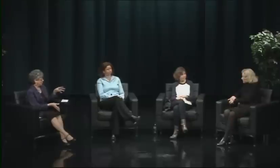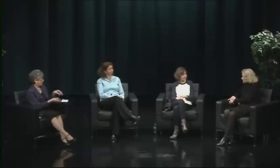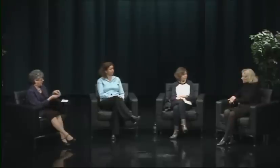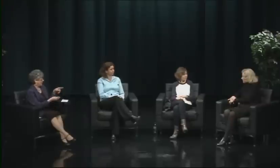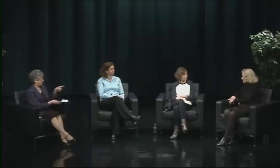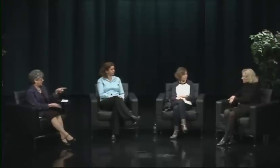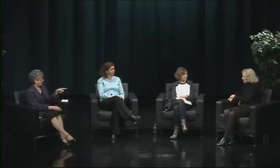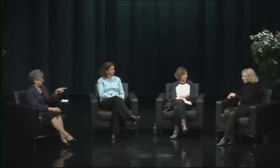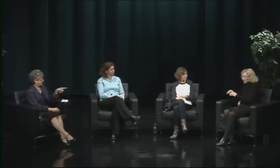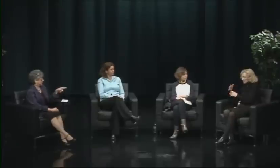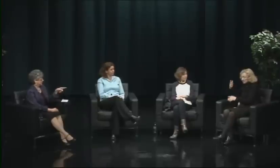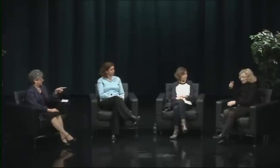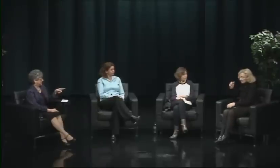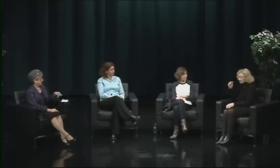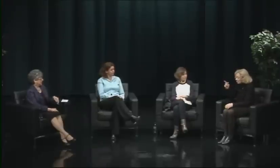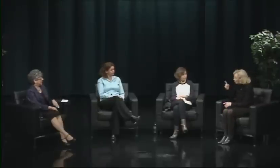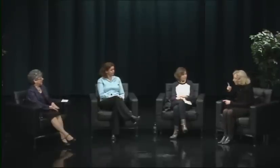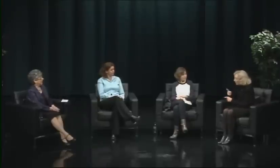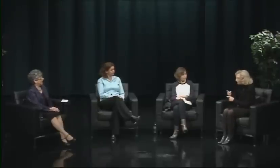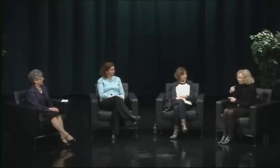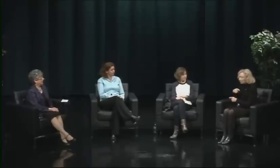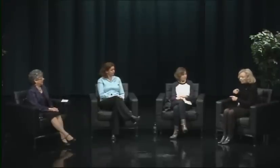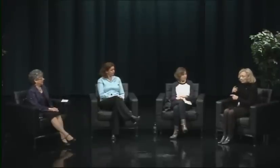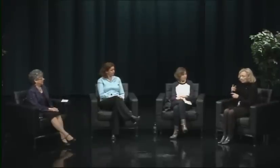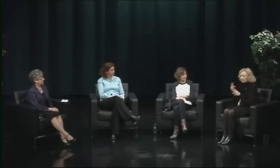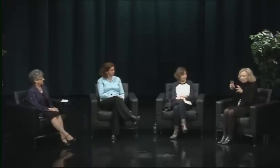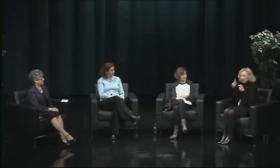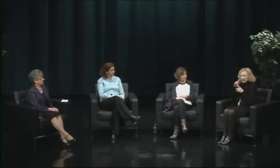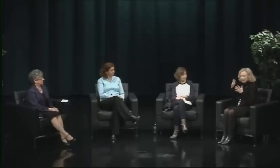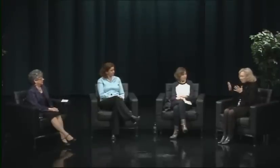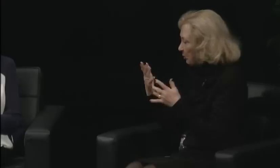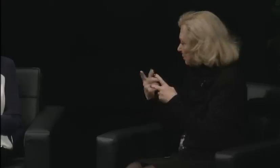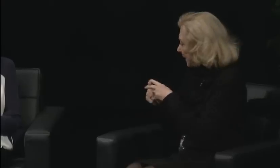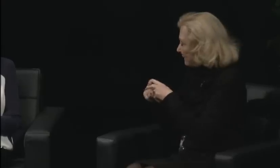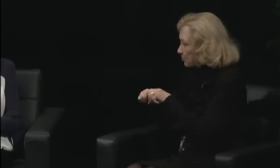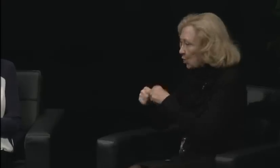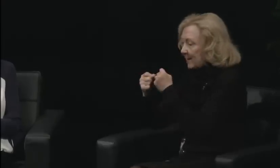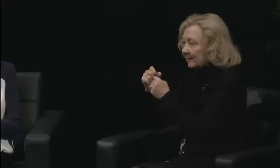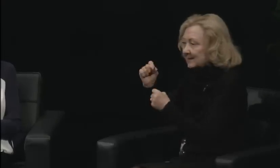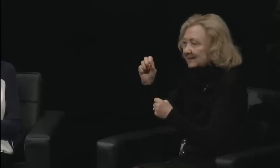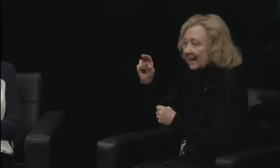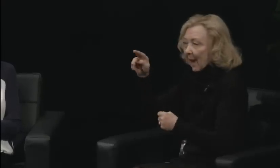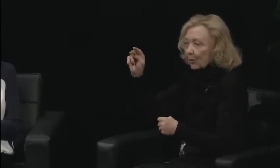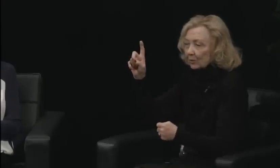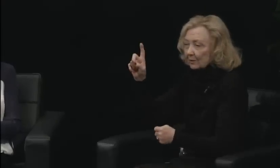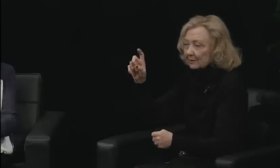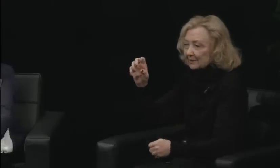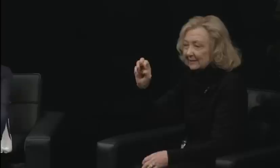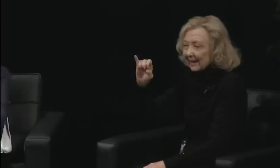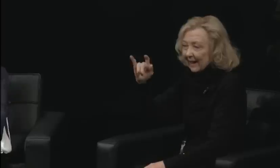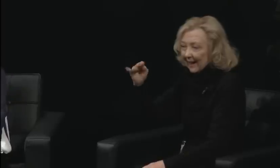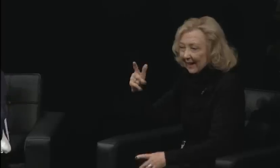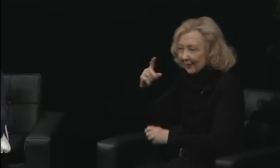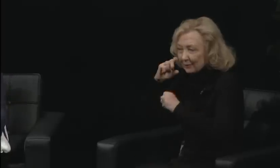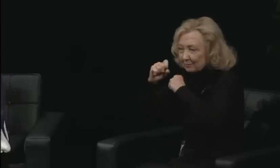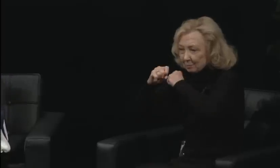and Dr. Sussman was here as well. That was a powerful moment too. Do you remember that press conference?